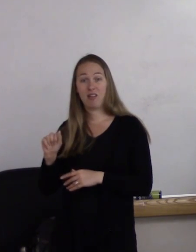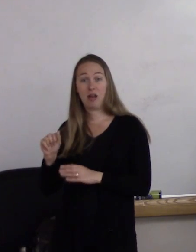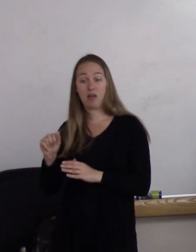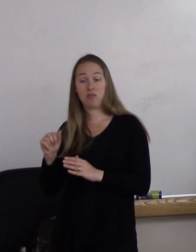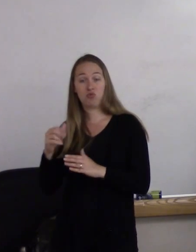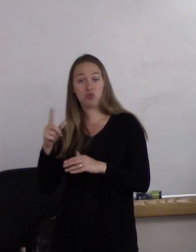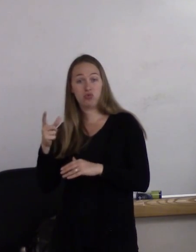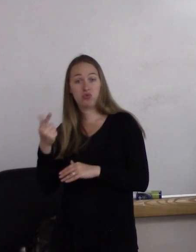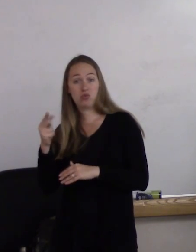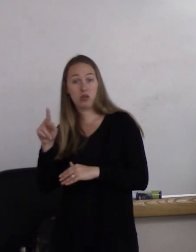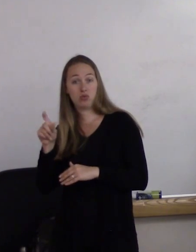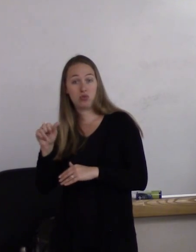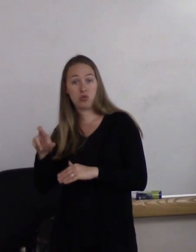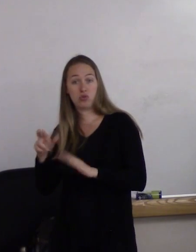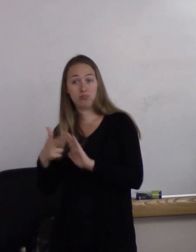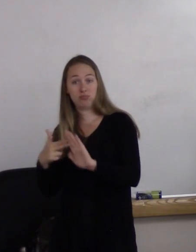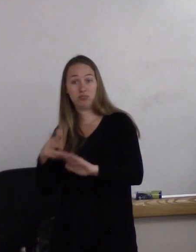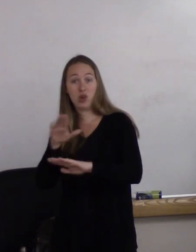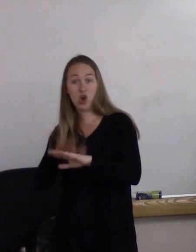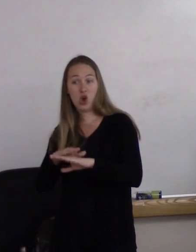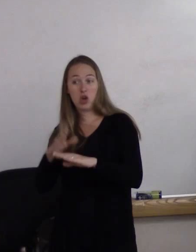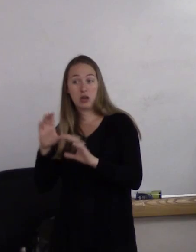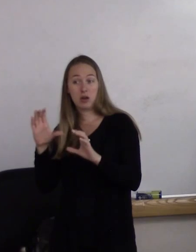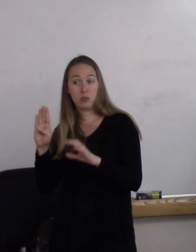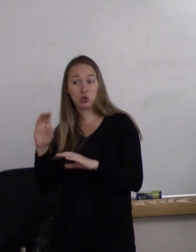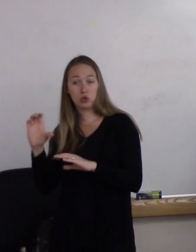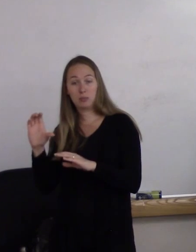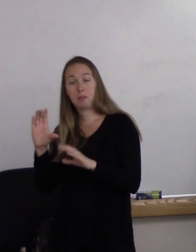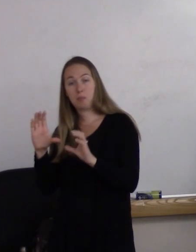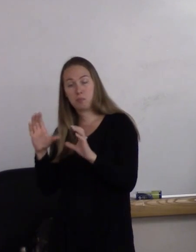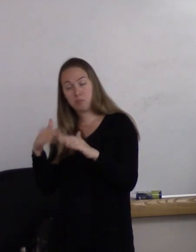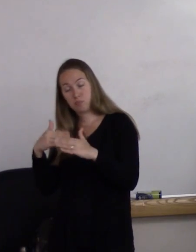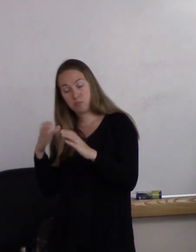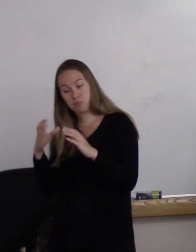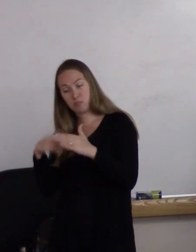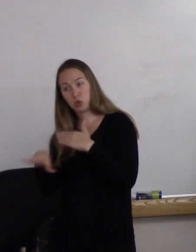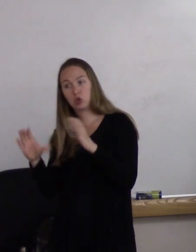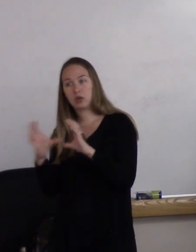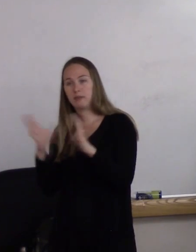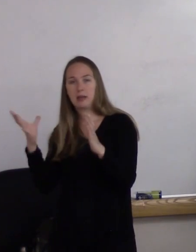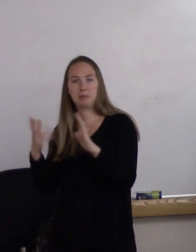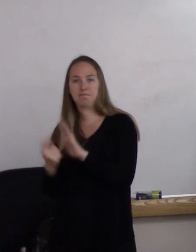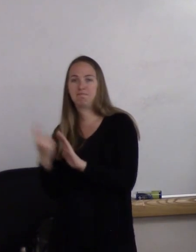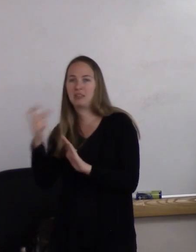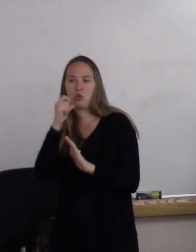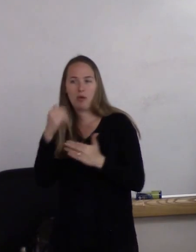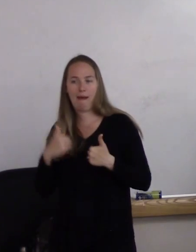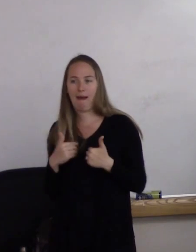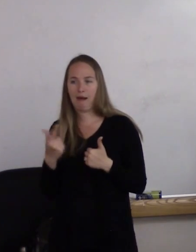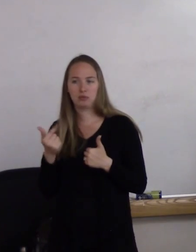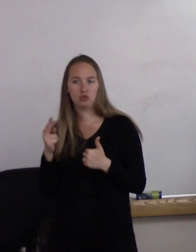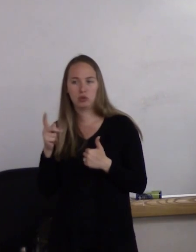That gender is actually a social construct. It really doesn't matter. So there's lots of different views